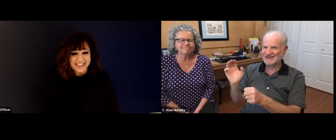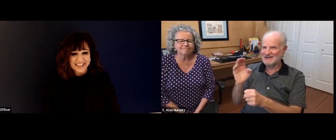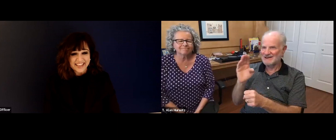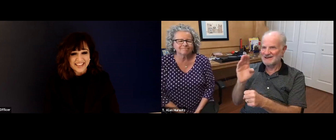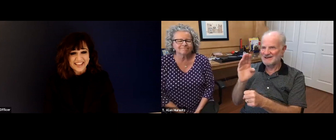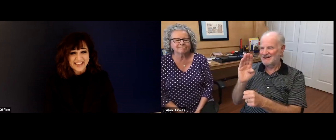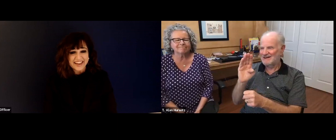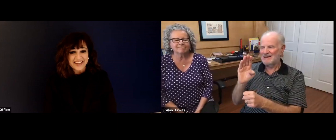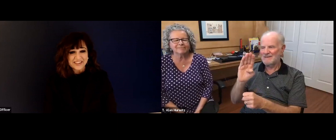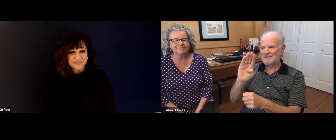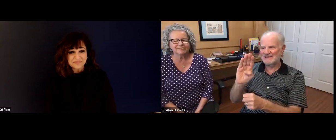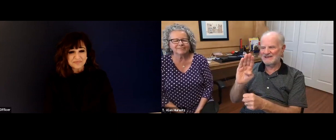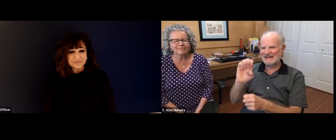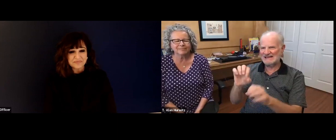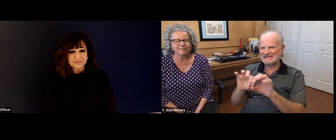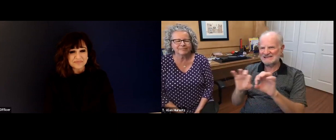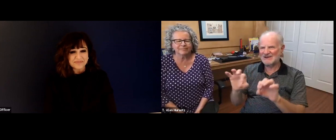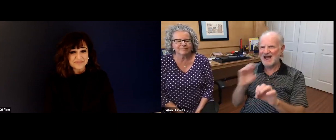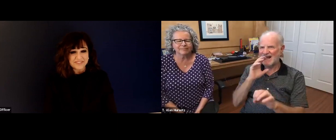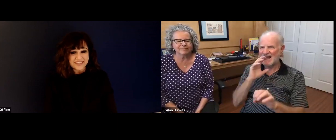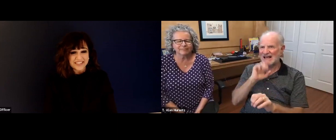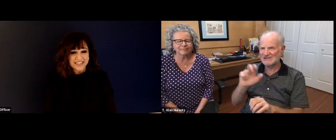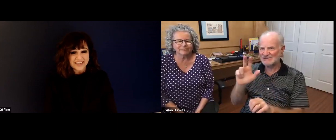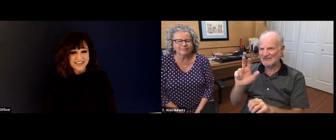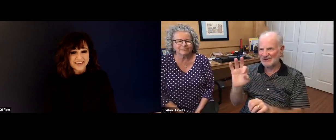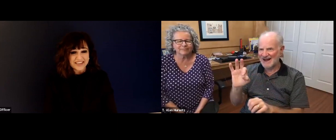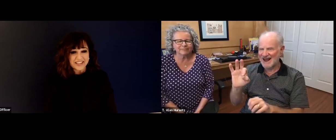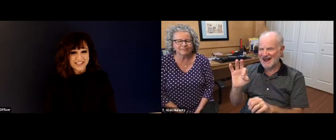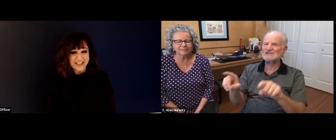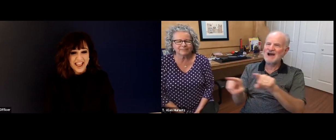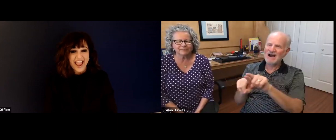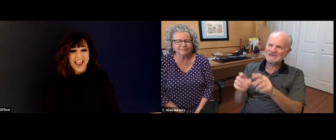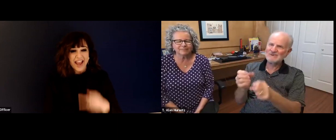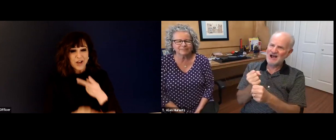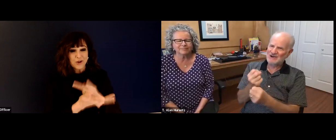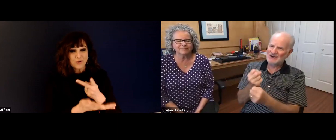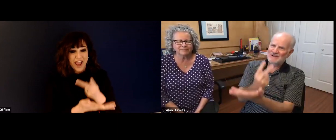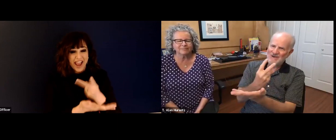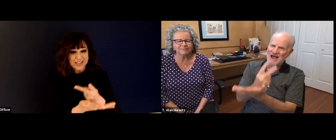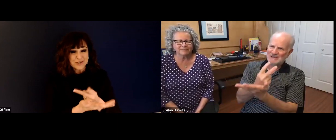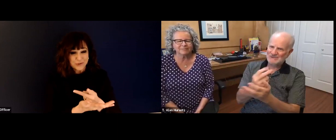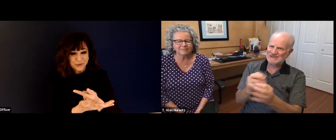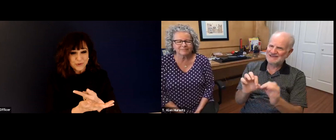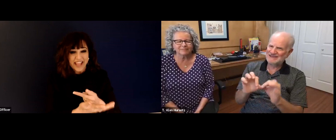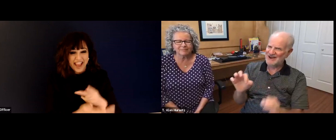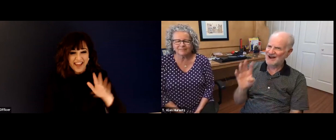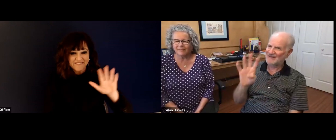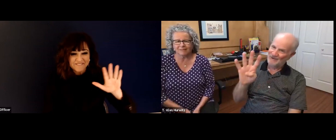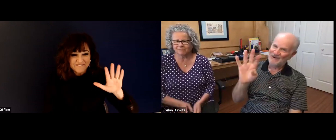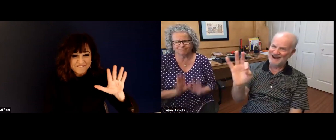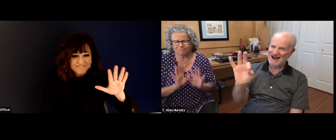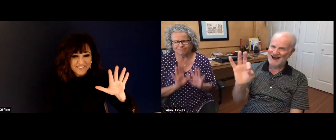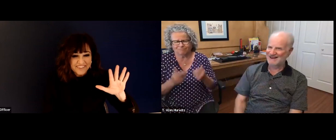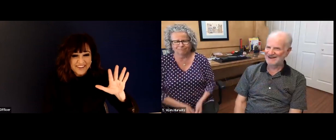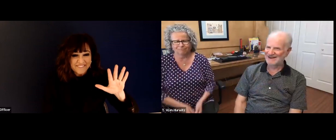basically. That's awesome. You know, let me just say on Vicki's behalf, not only that,